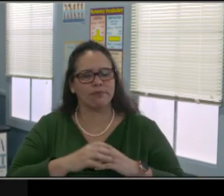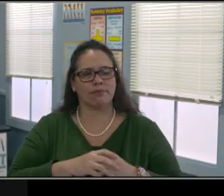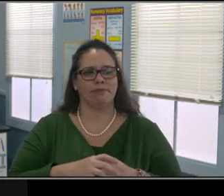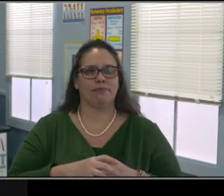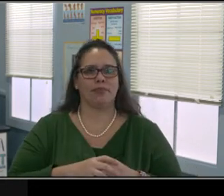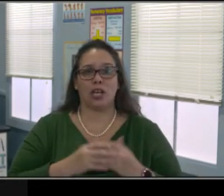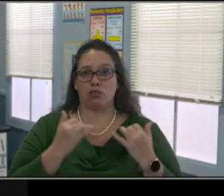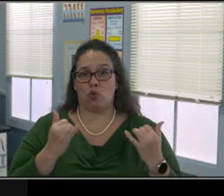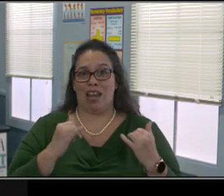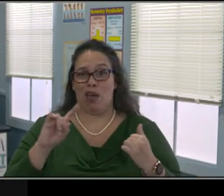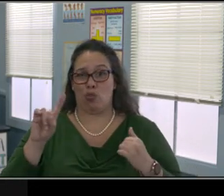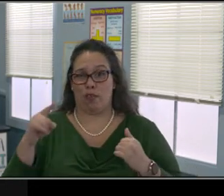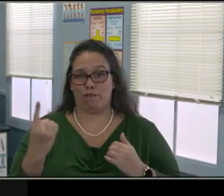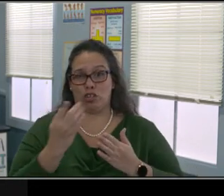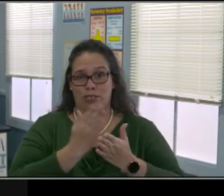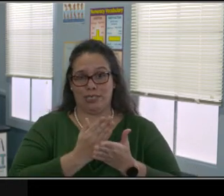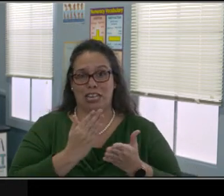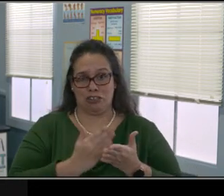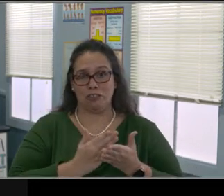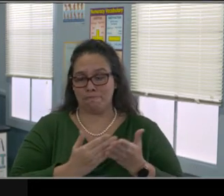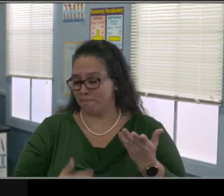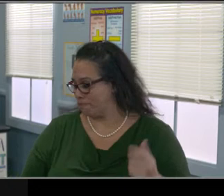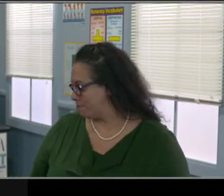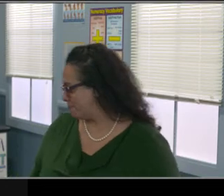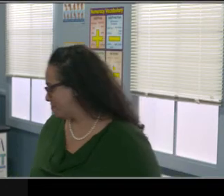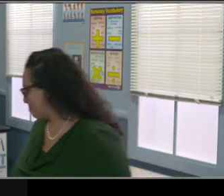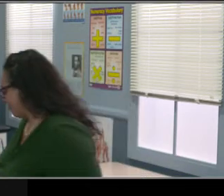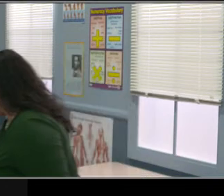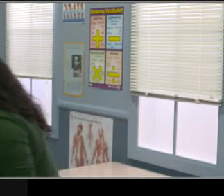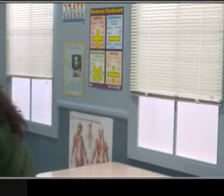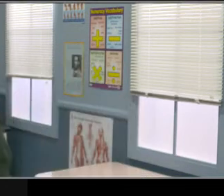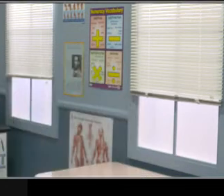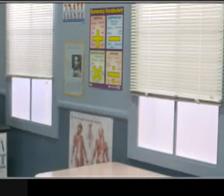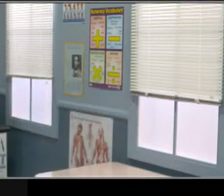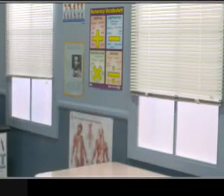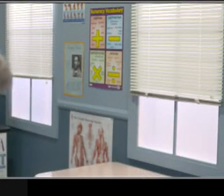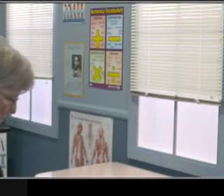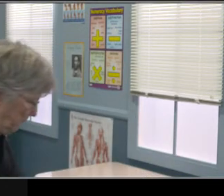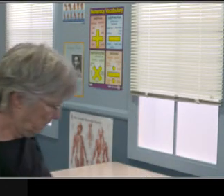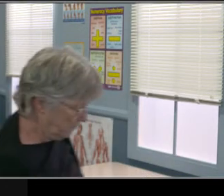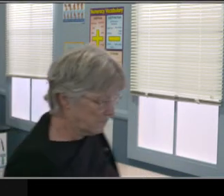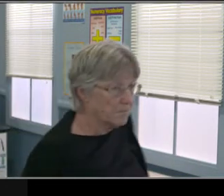green section and yellow section, they have different topics of what I wanna talk to you about.